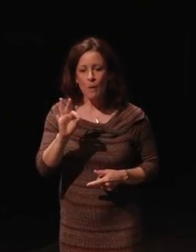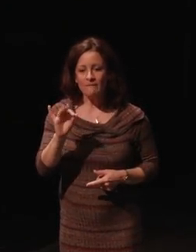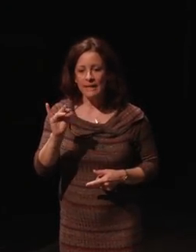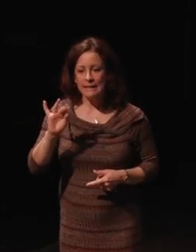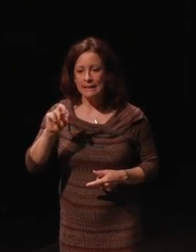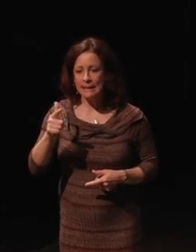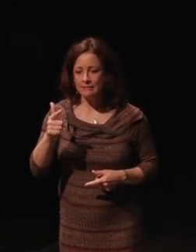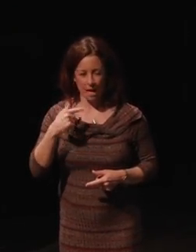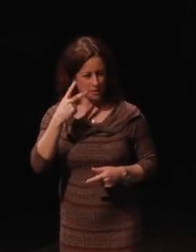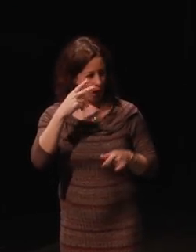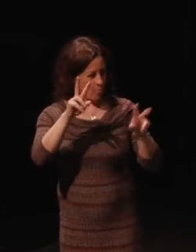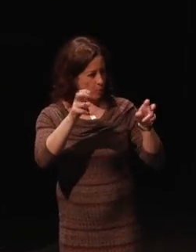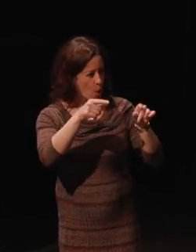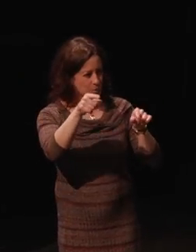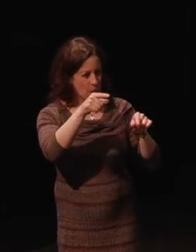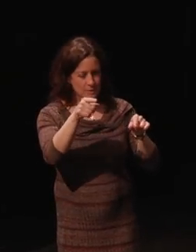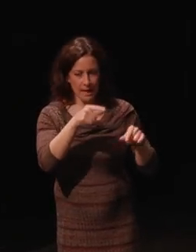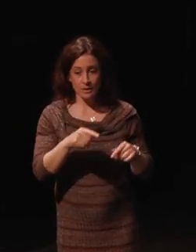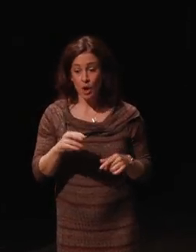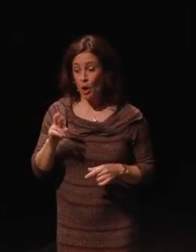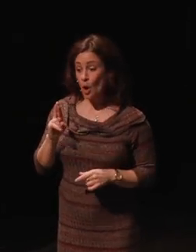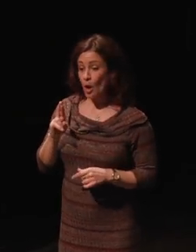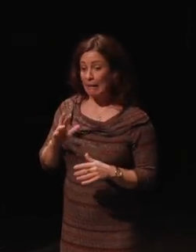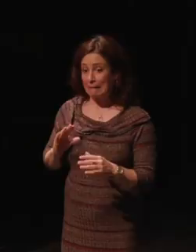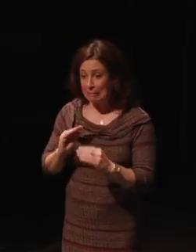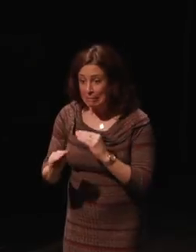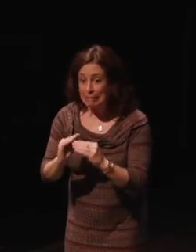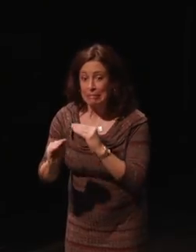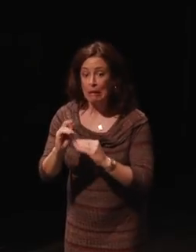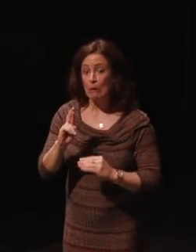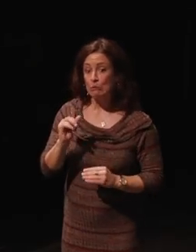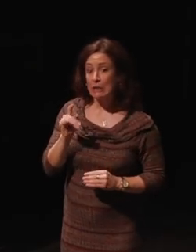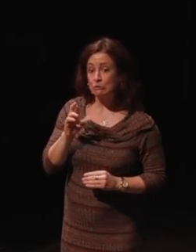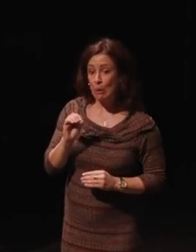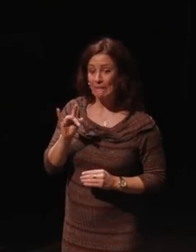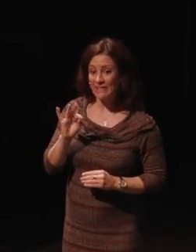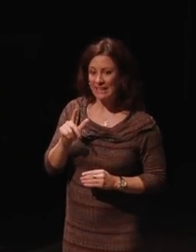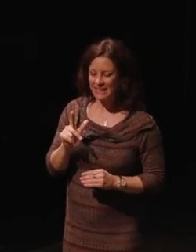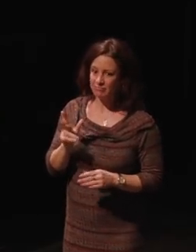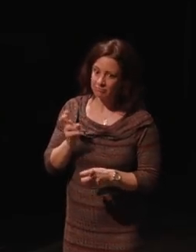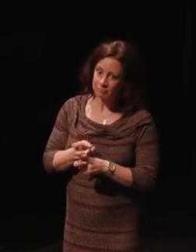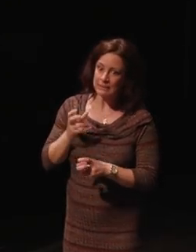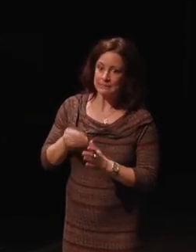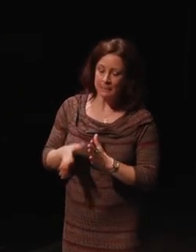retrofitting is so much more expensive than designing with access and because of customization,